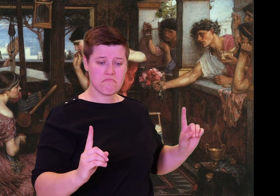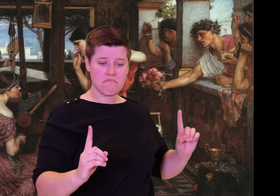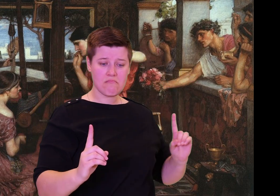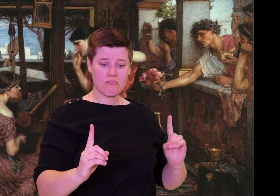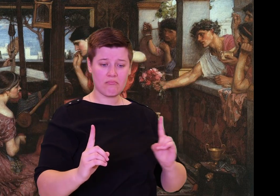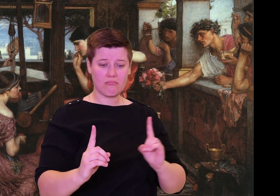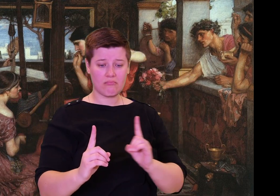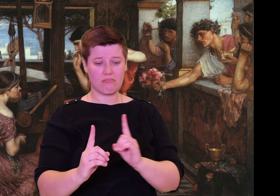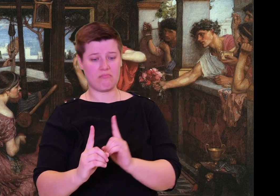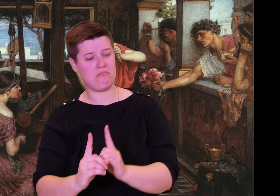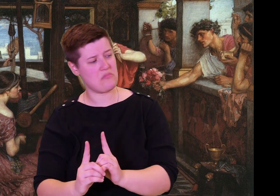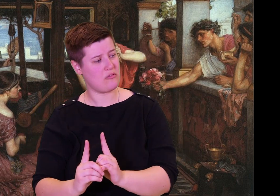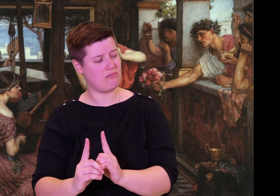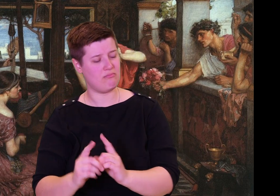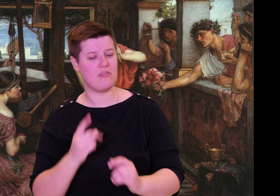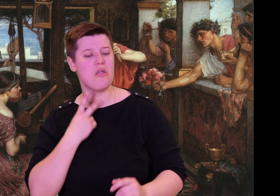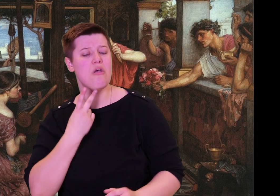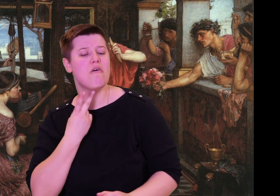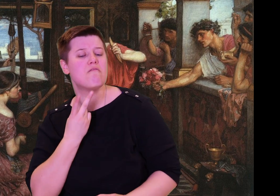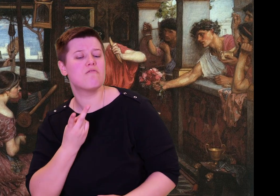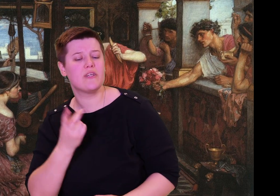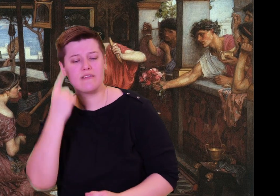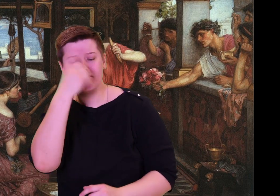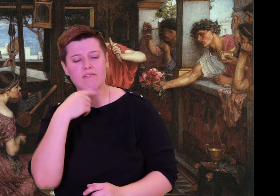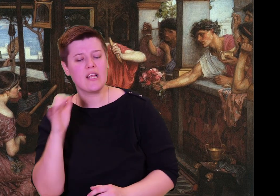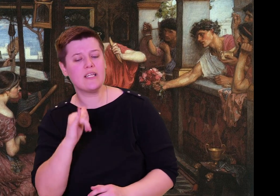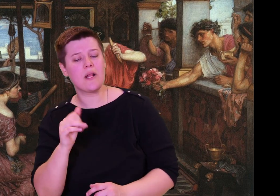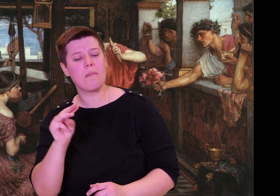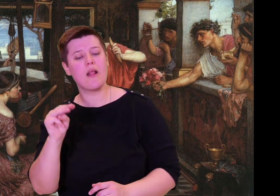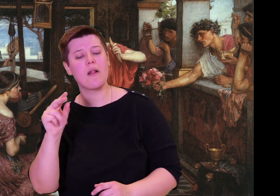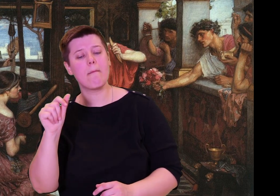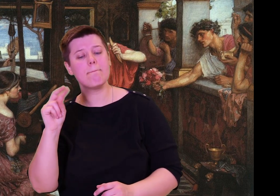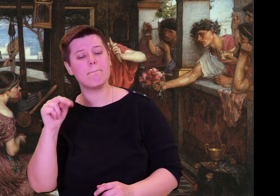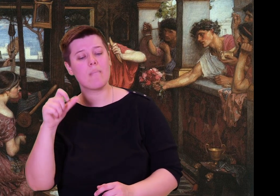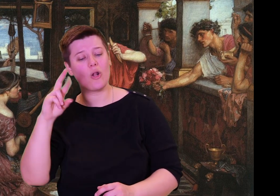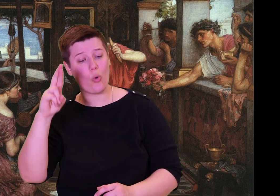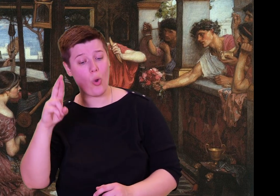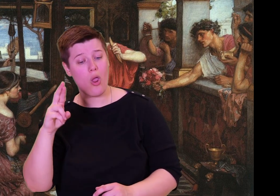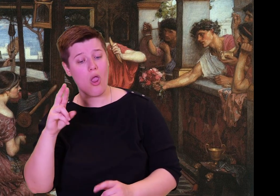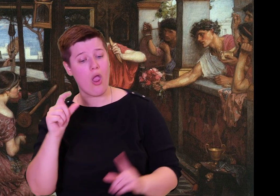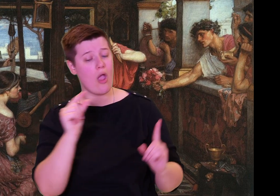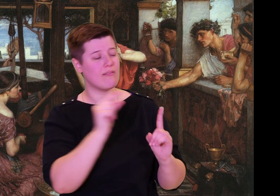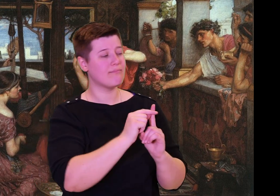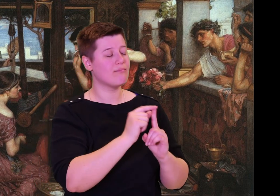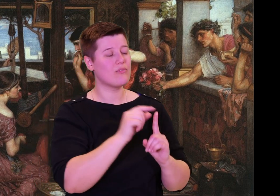with words that flew like birds. "Telemachus, you will be brave and